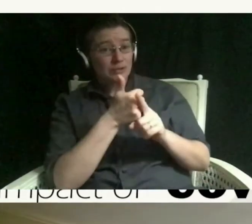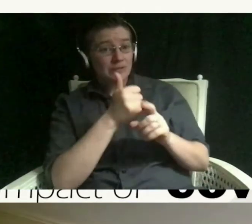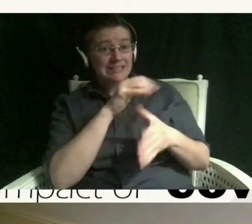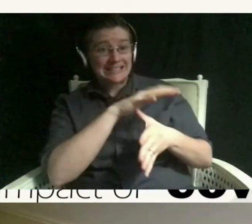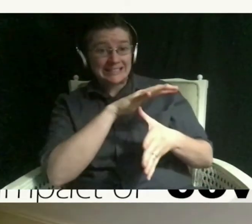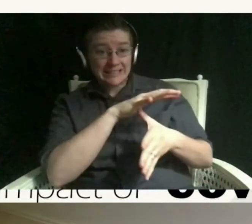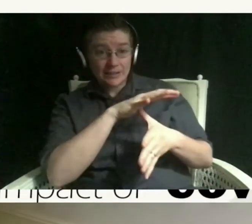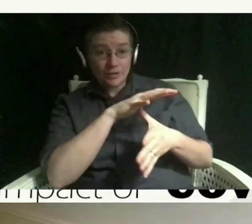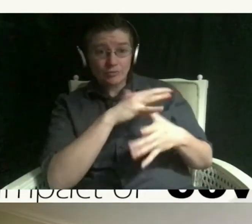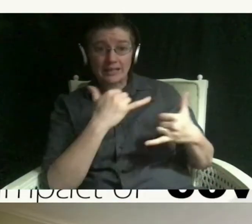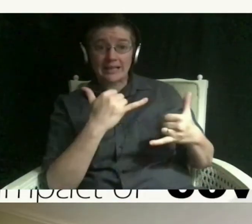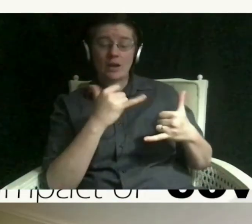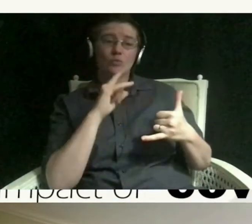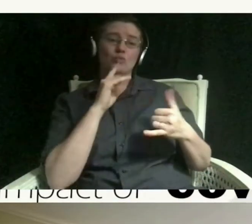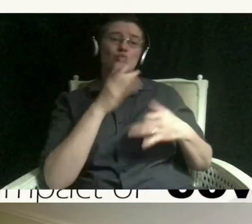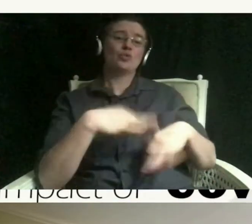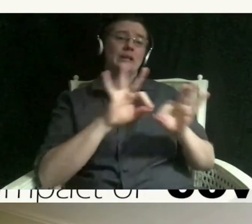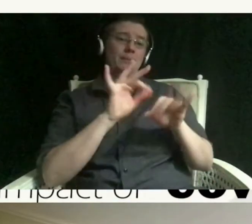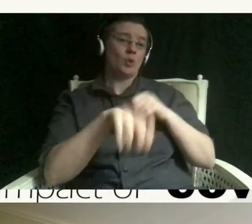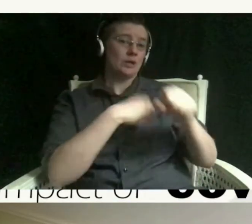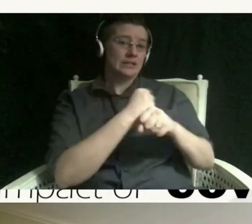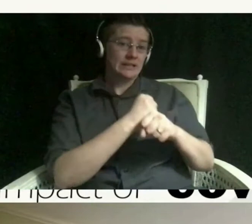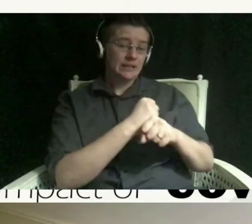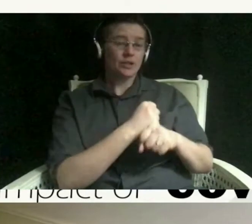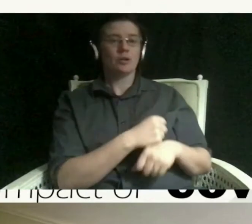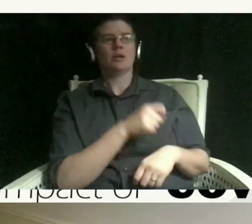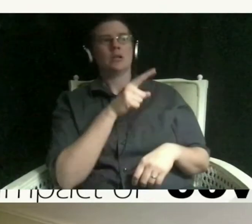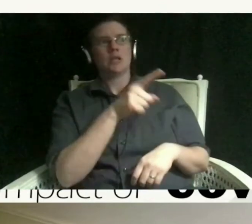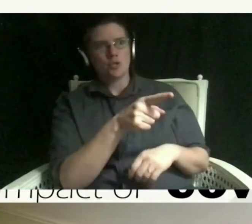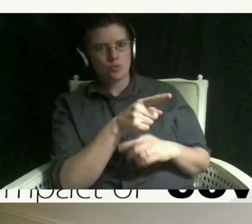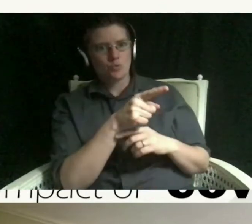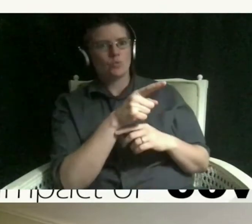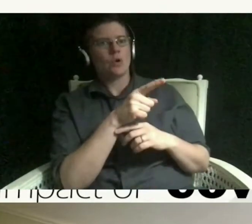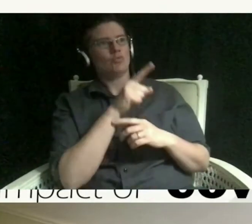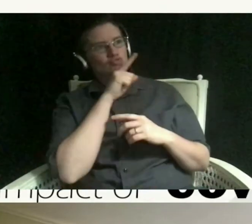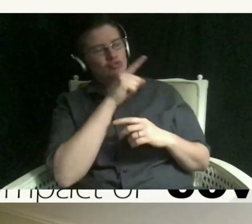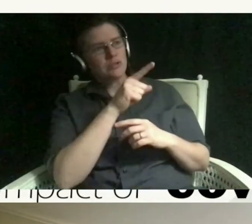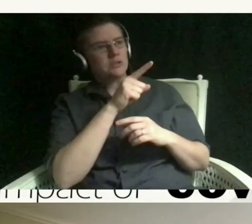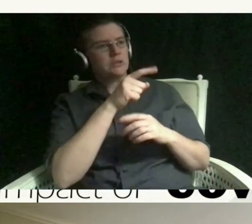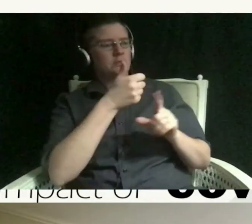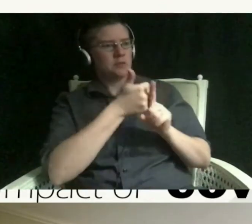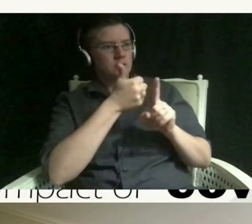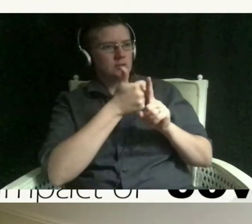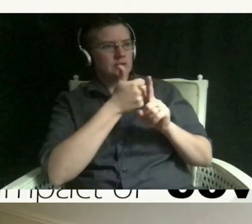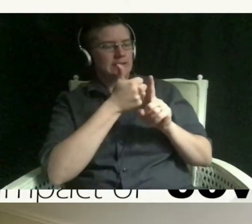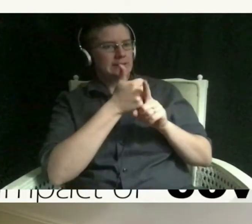a critical year that you are practicing a lot of self monitoring and honestly you're going to need